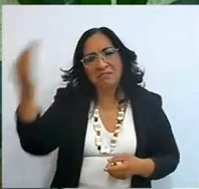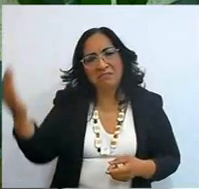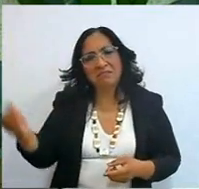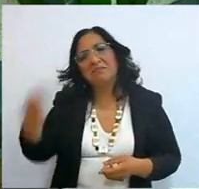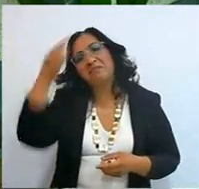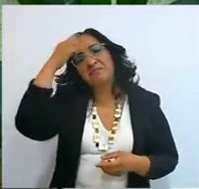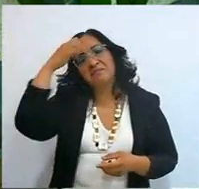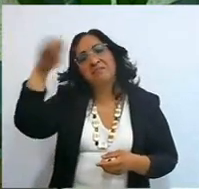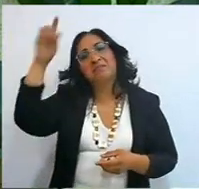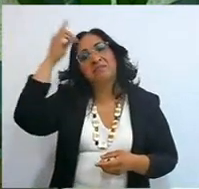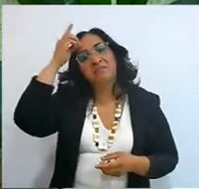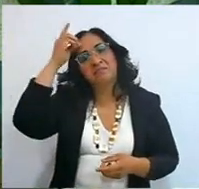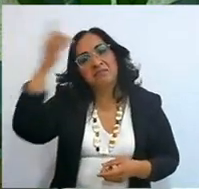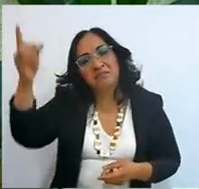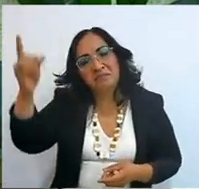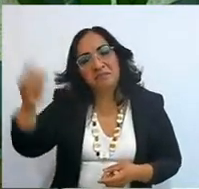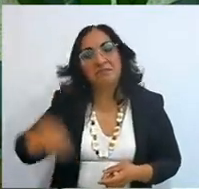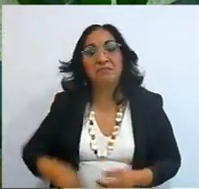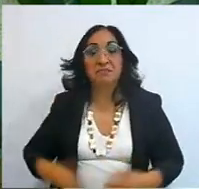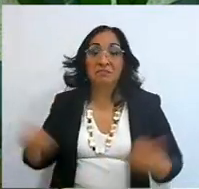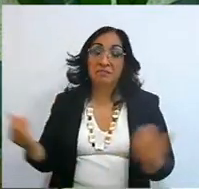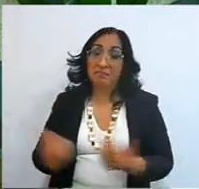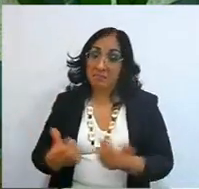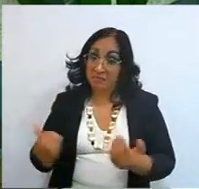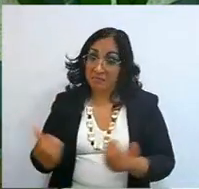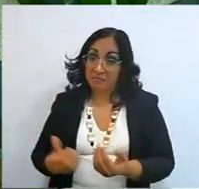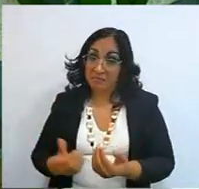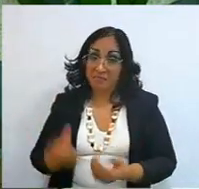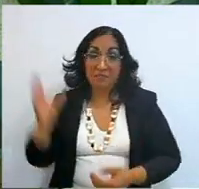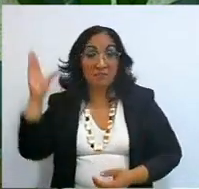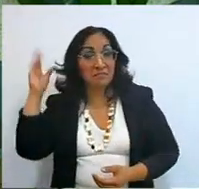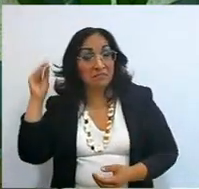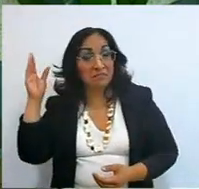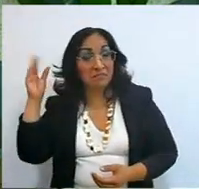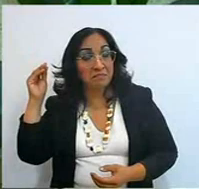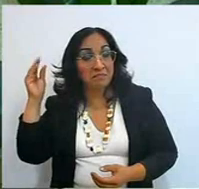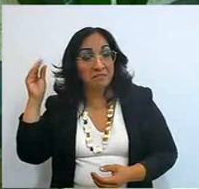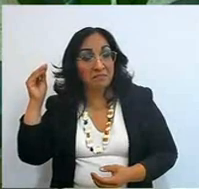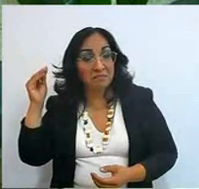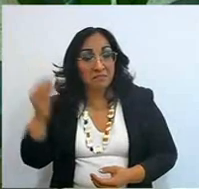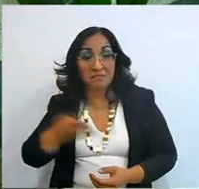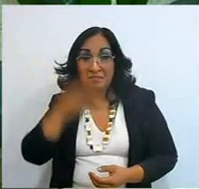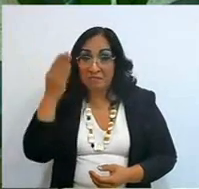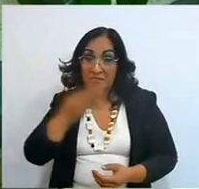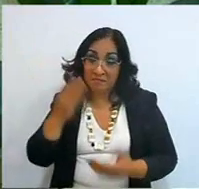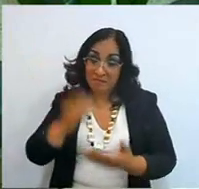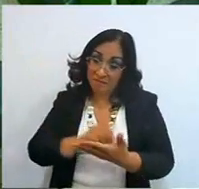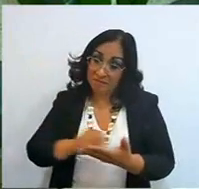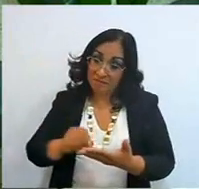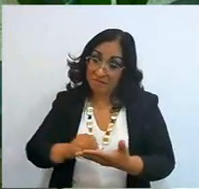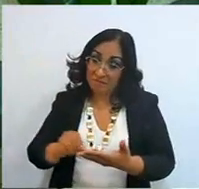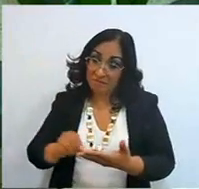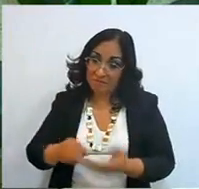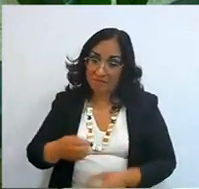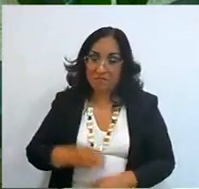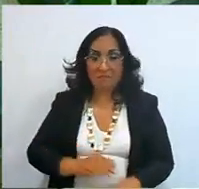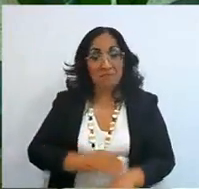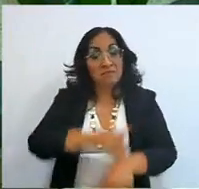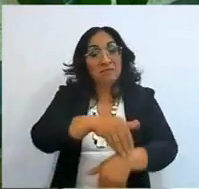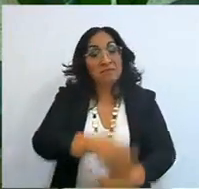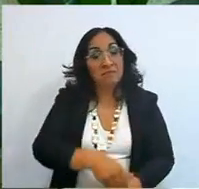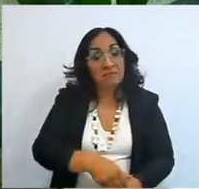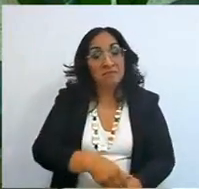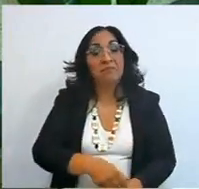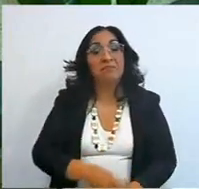to its laws, to its instructions and then, then as a consequence, you will be prosperous,